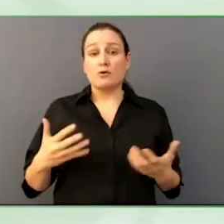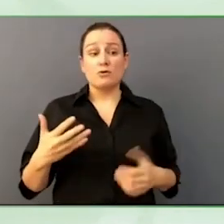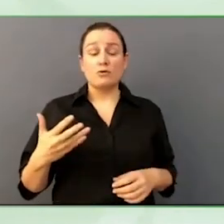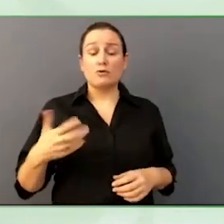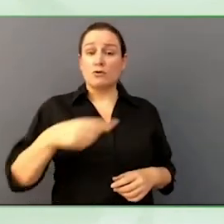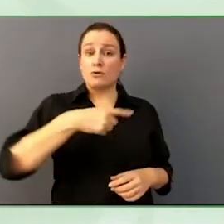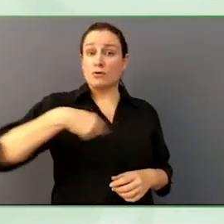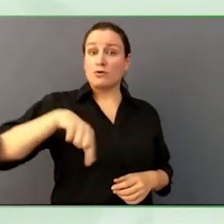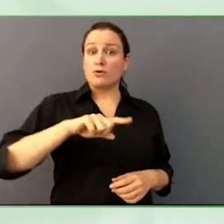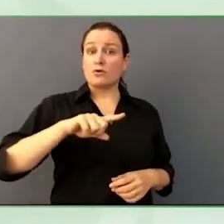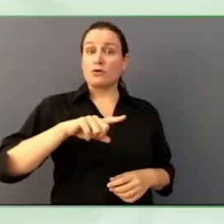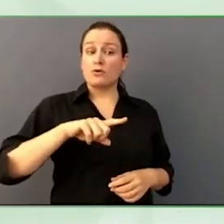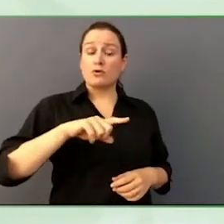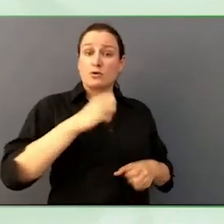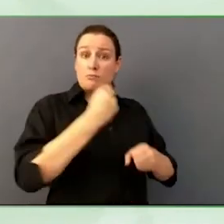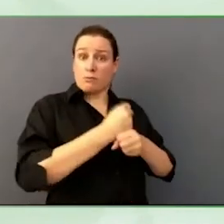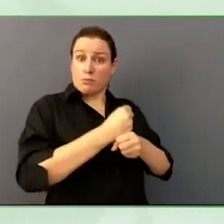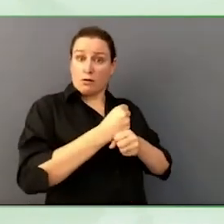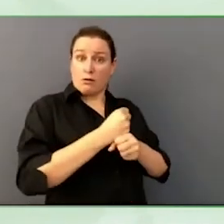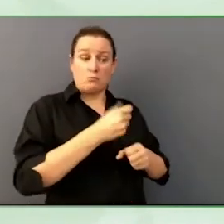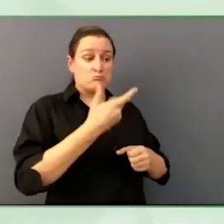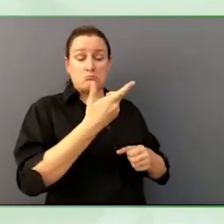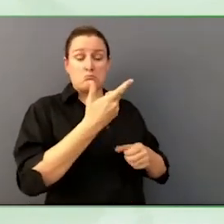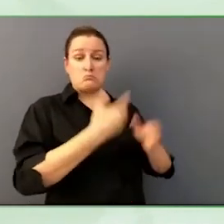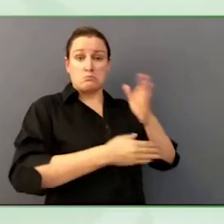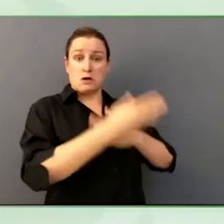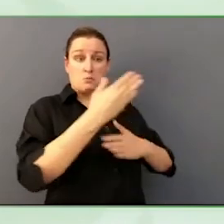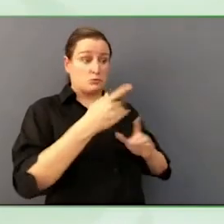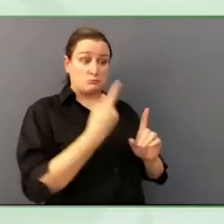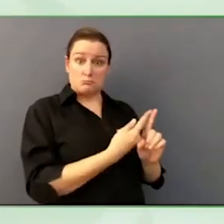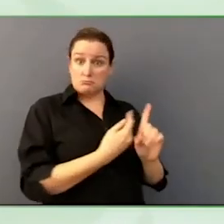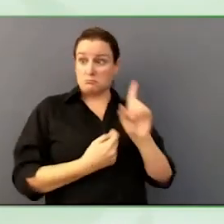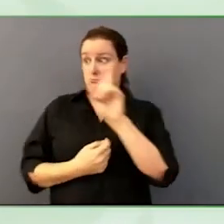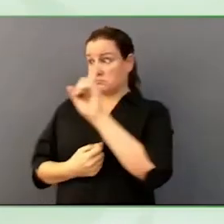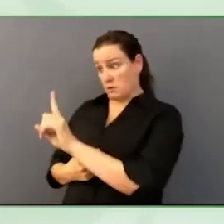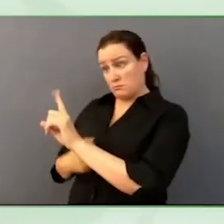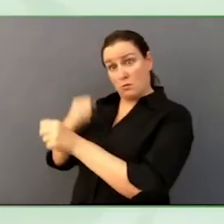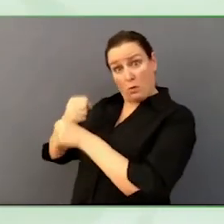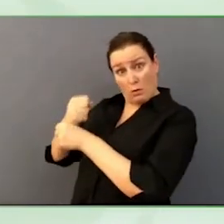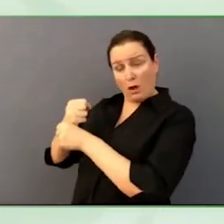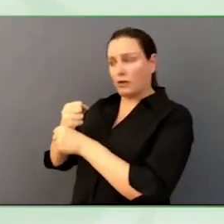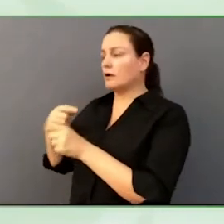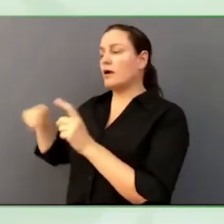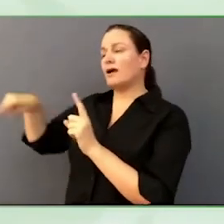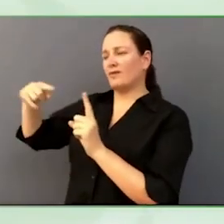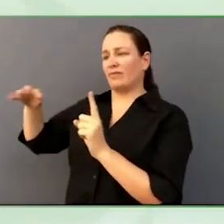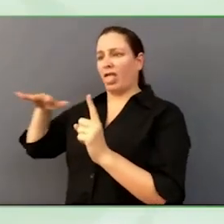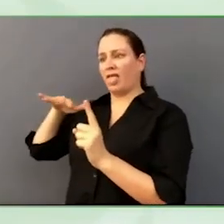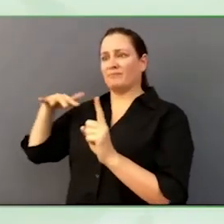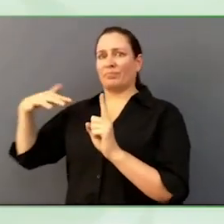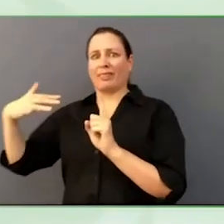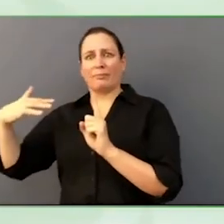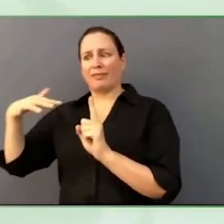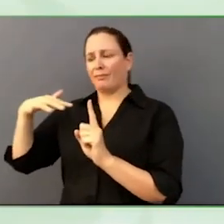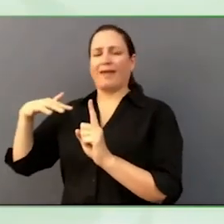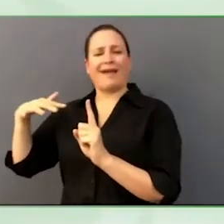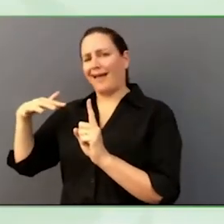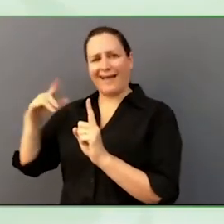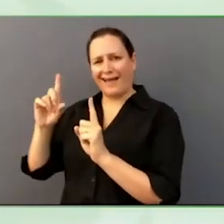There is a need for discussion. So, have the conversation. Exactly what media professionals do all the time.